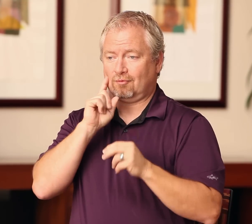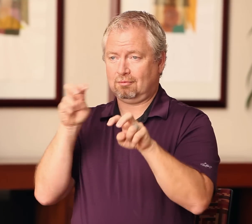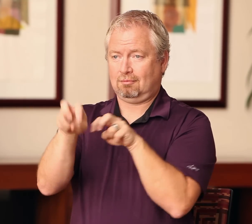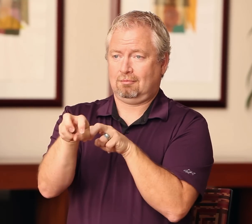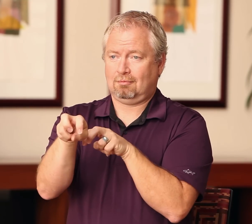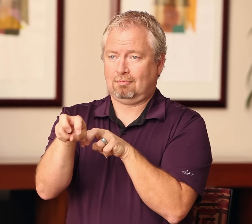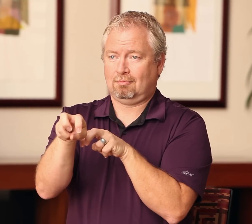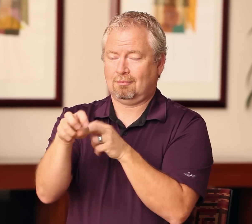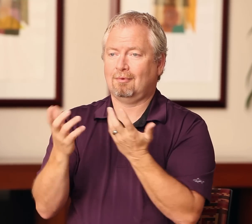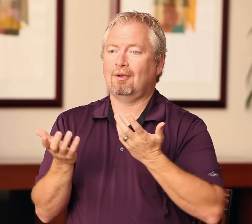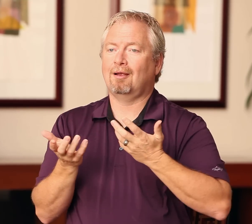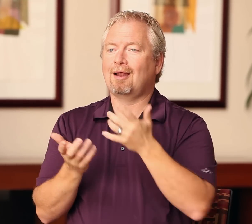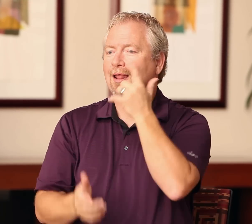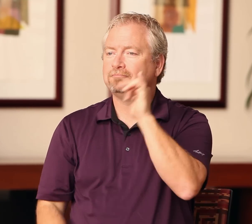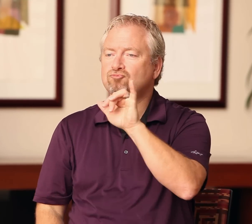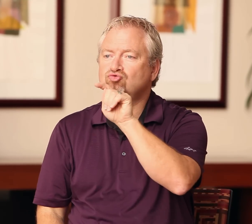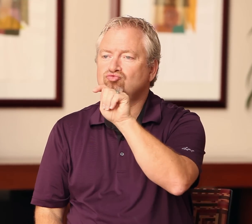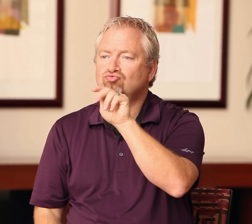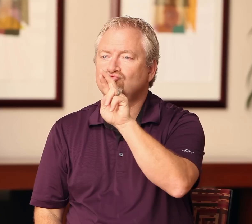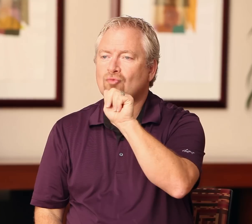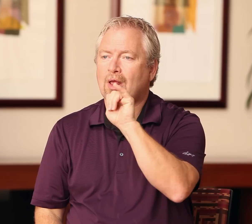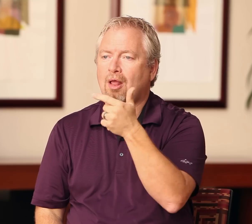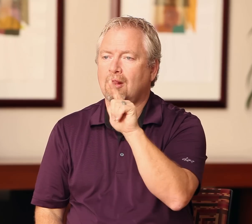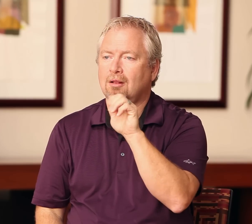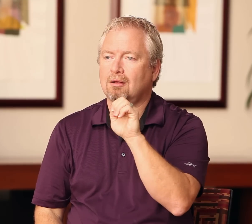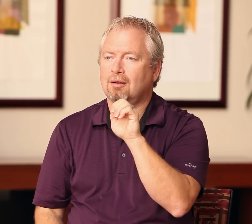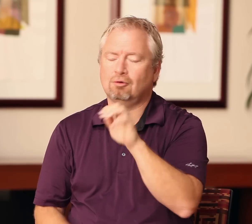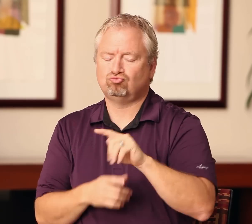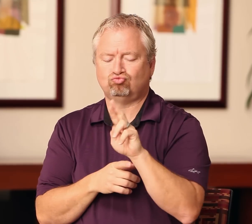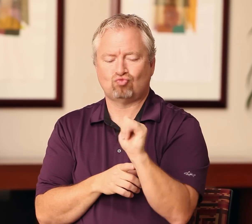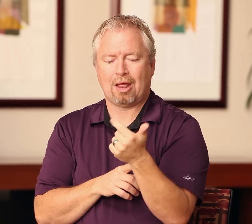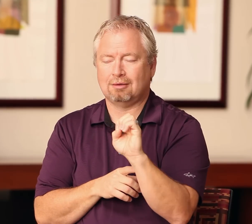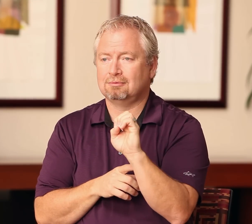it becomes like a triage model. The deaf interpreter could get an interpreter